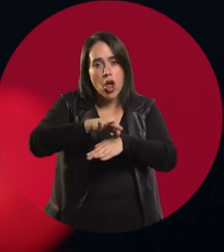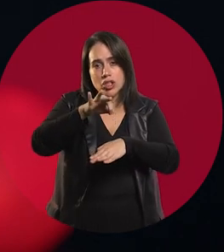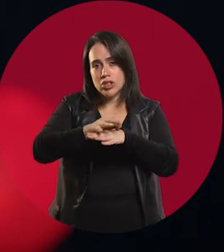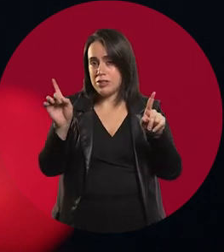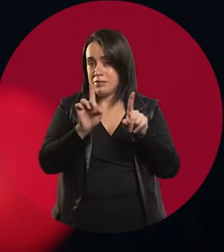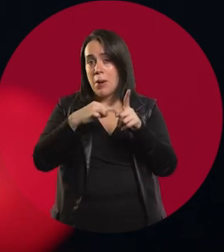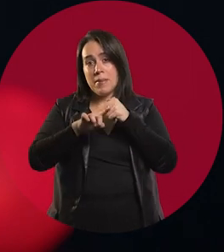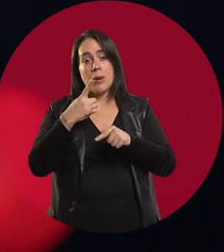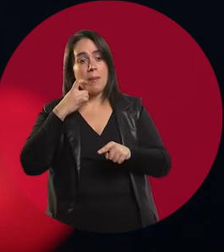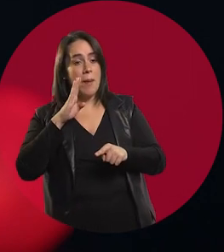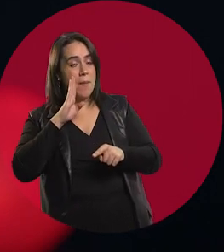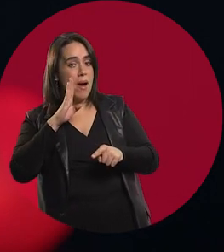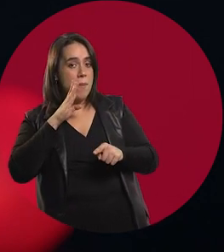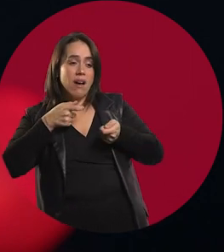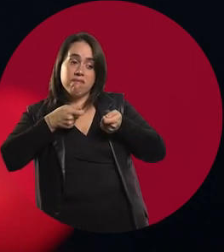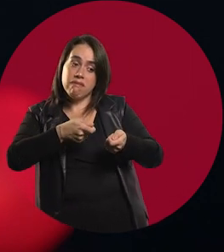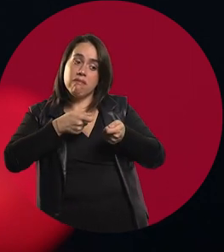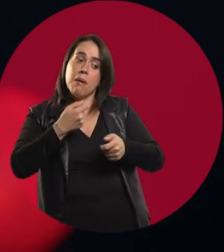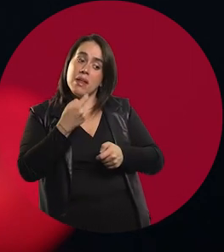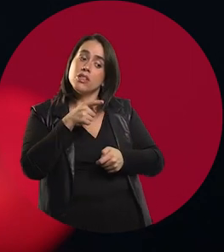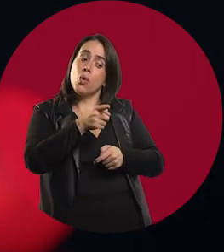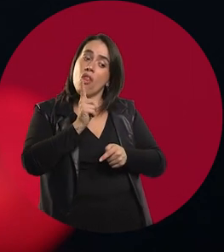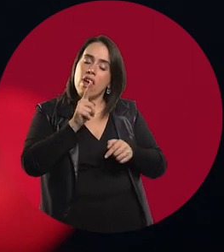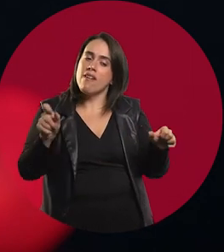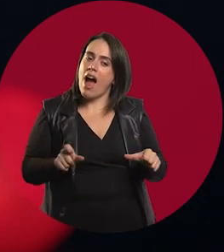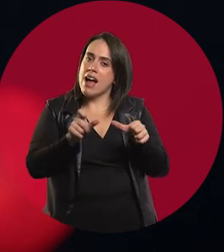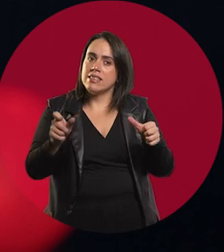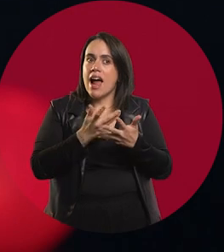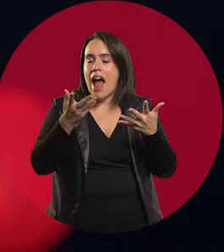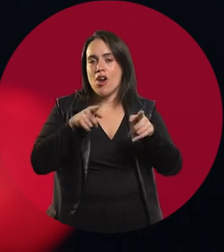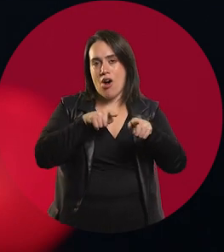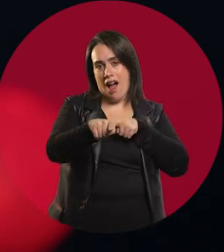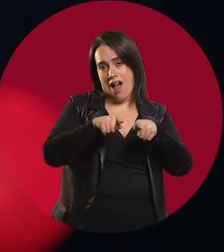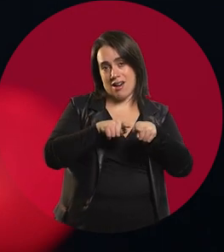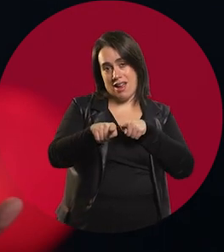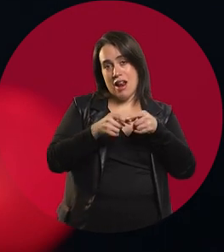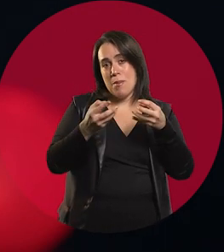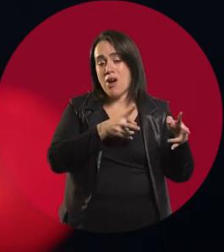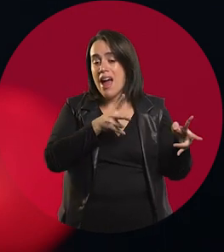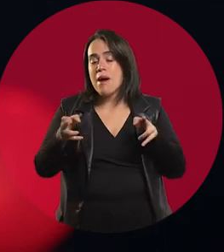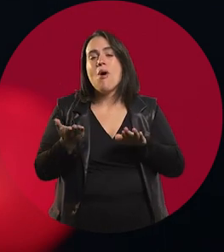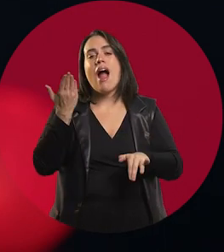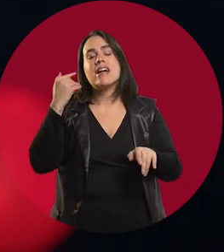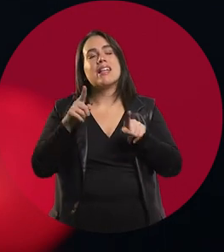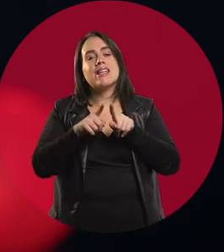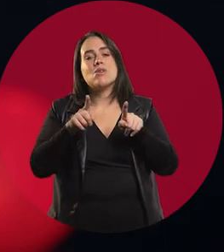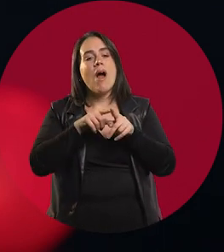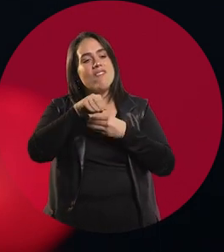for my parents it was important that I did a career, because it was a time when there was still